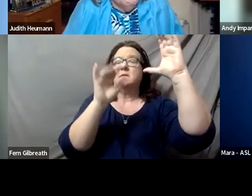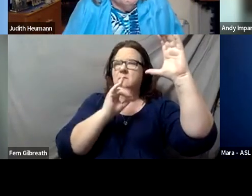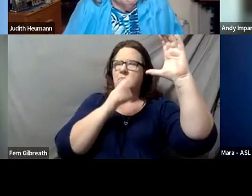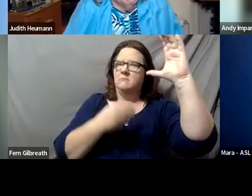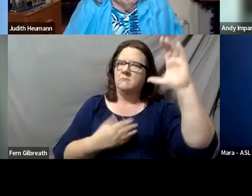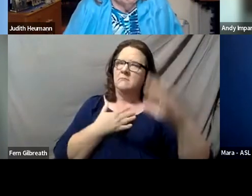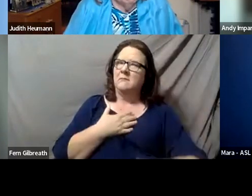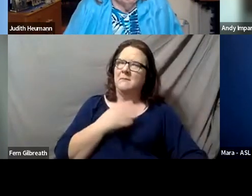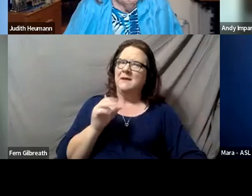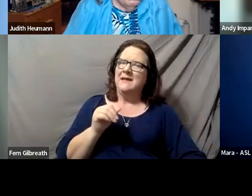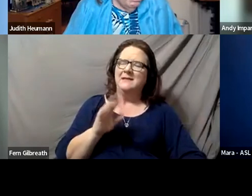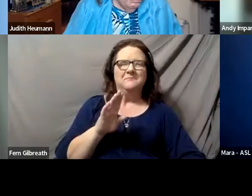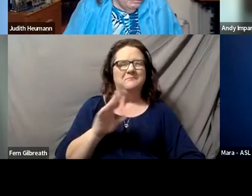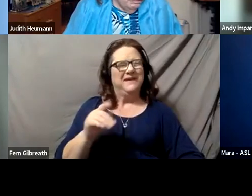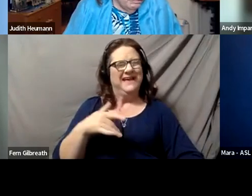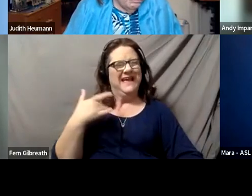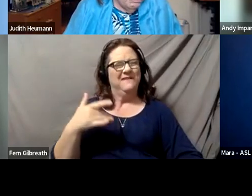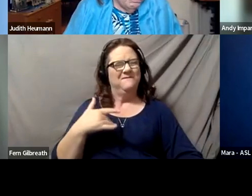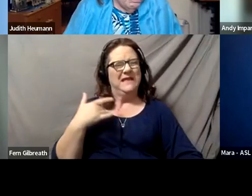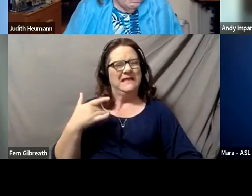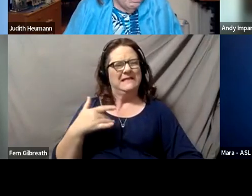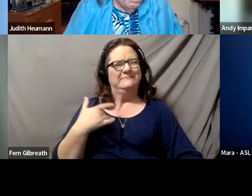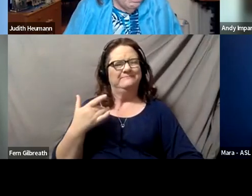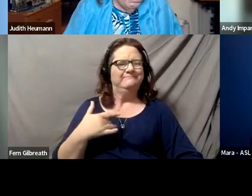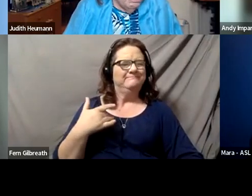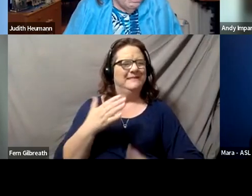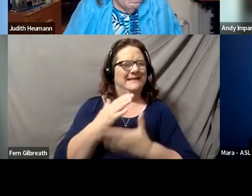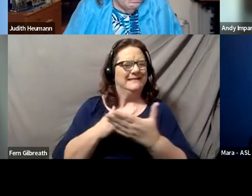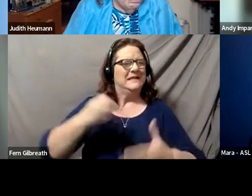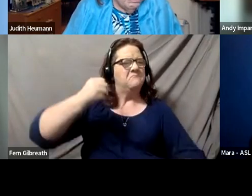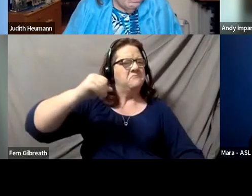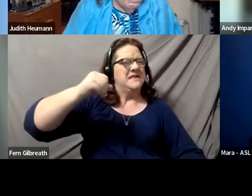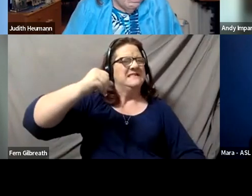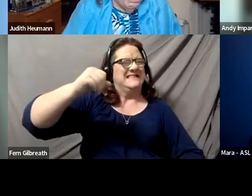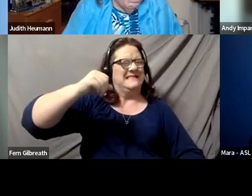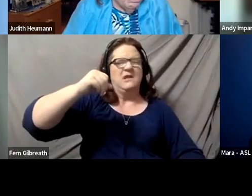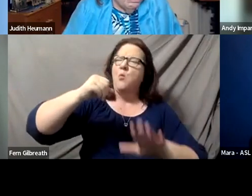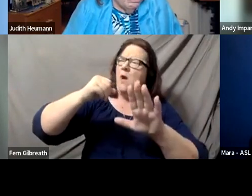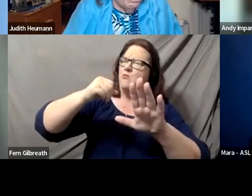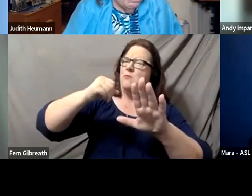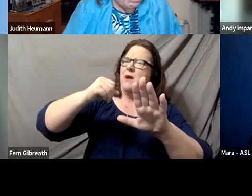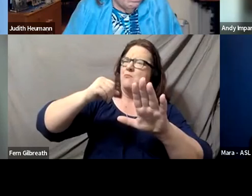but I can almost sense that there would be some resistance in the sense that, hey wait, we're in the middle of a pandemic.